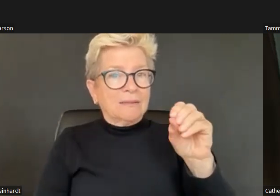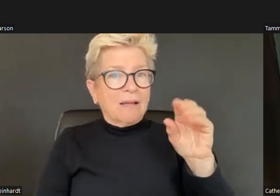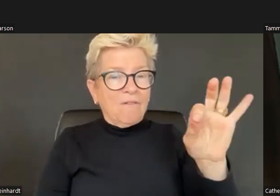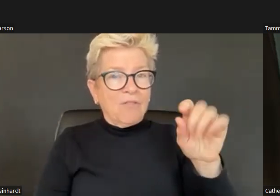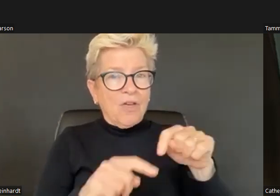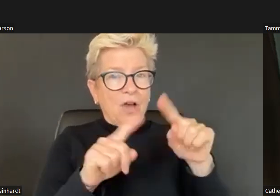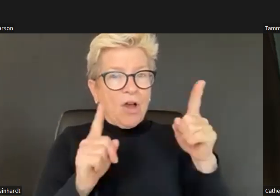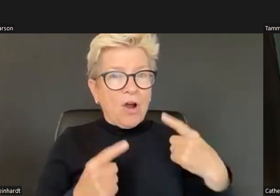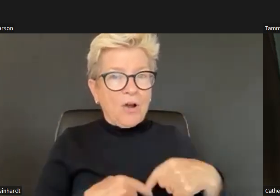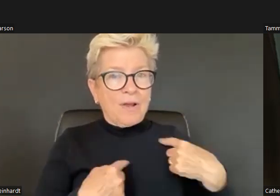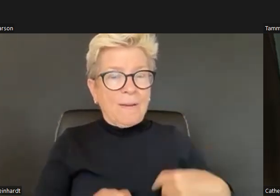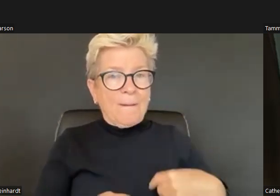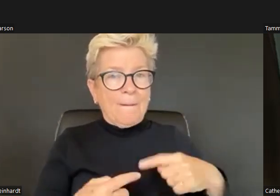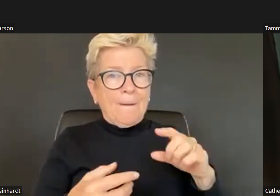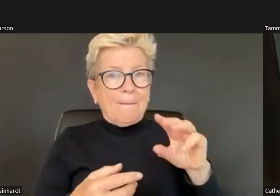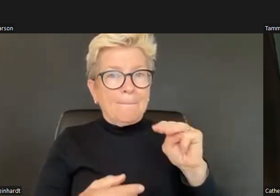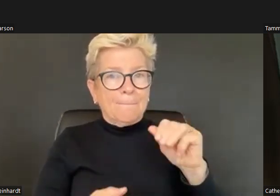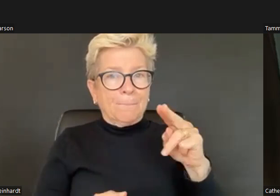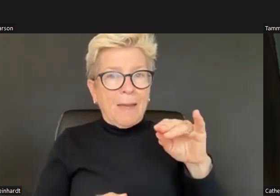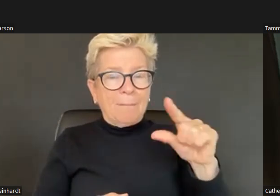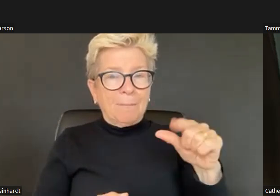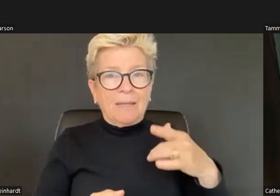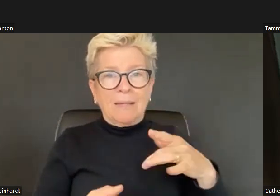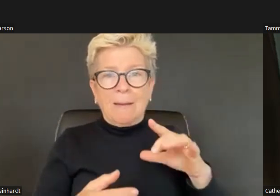And again, that's from Brandon Brown, social researcher, Atlas of the Heart.